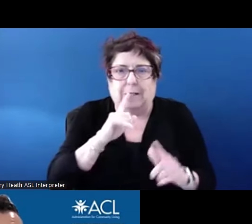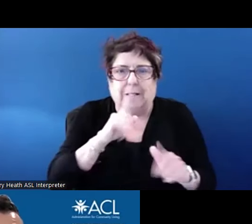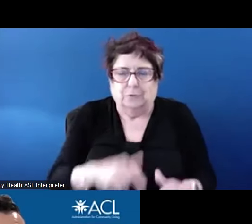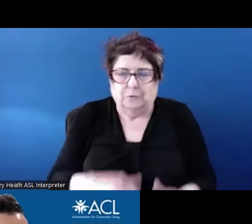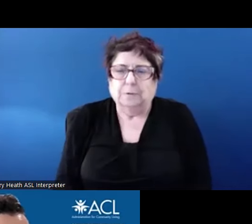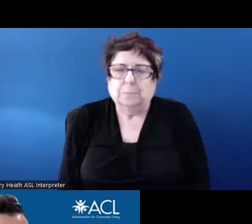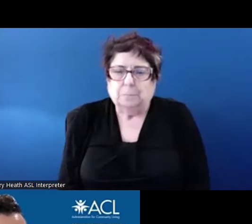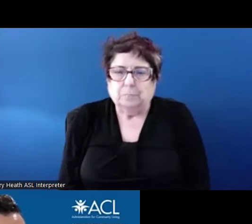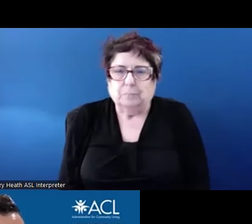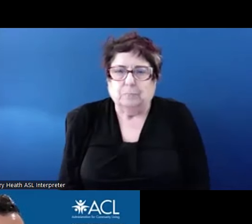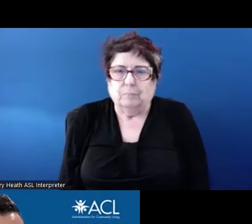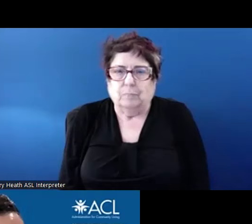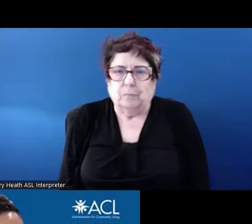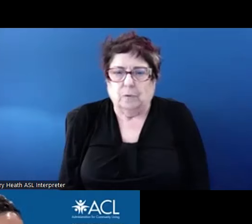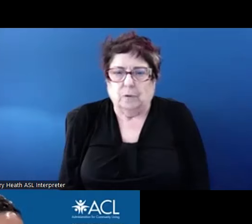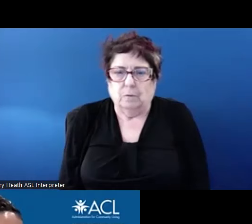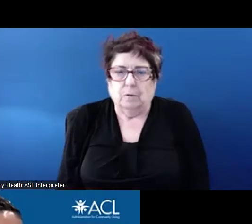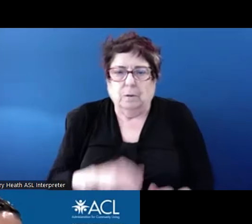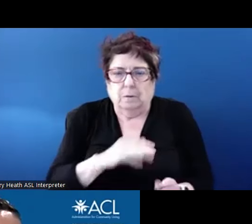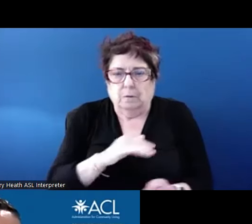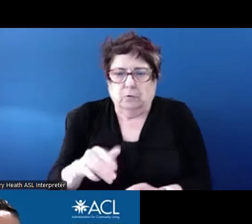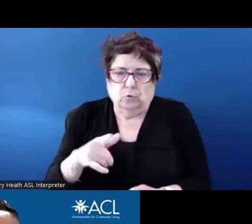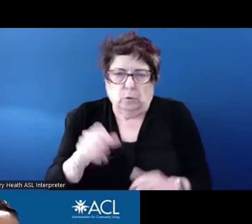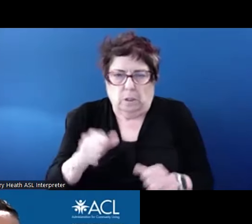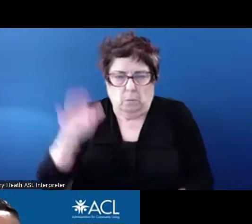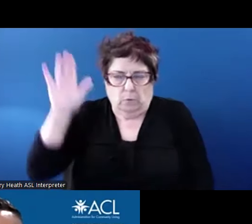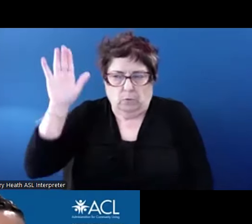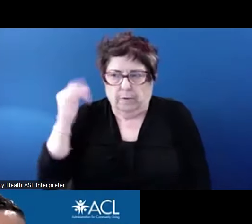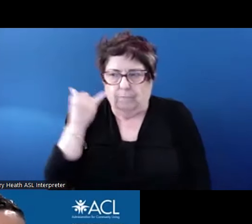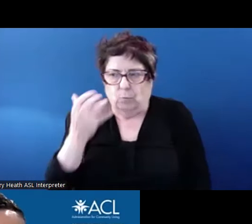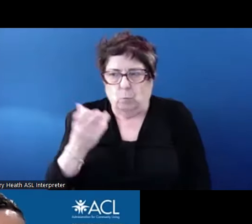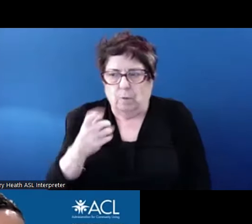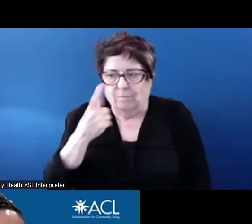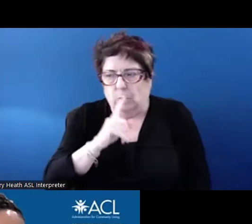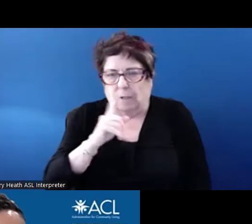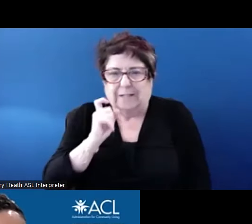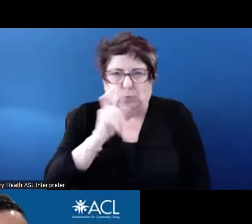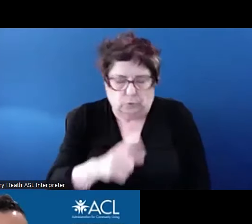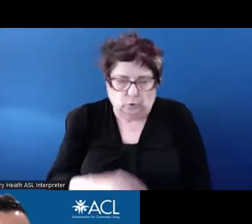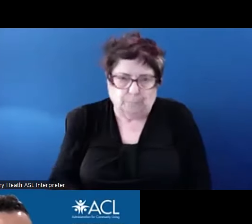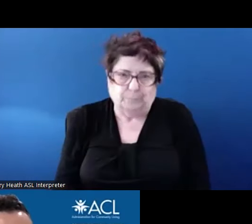want to raise your hand you can raise your hand to ask a question. We've had a number of different